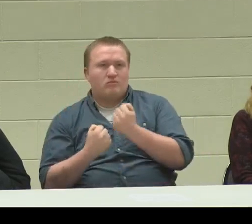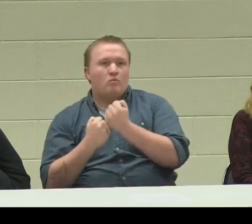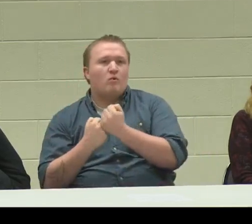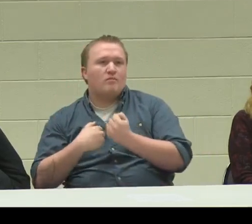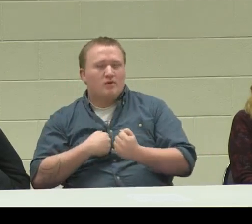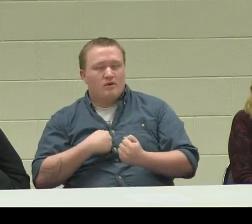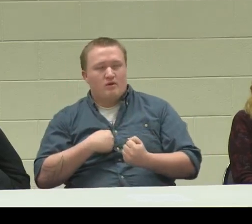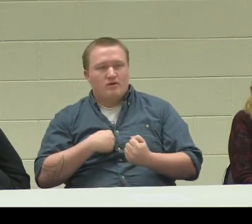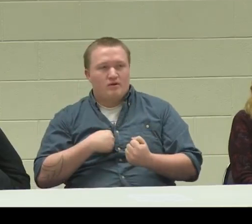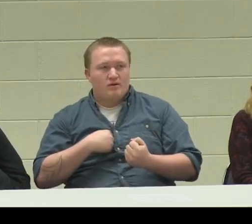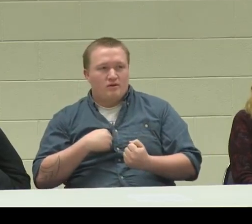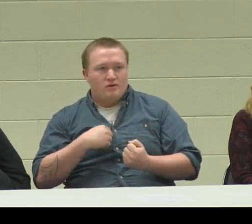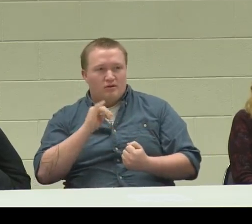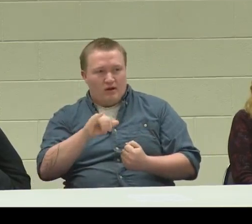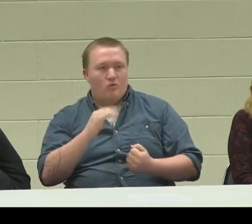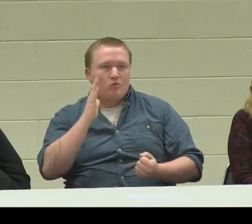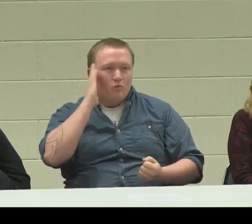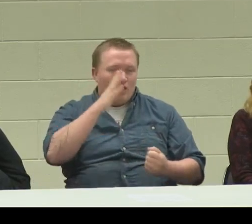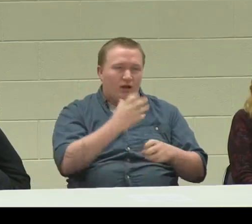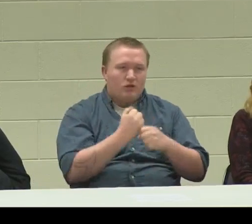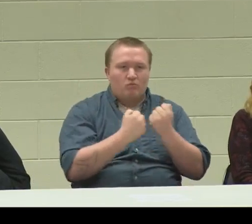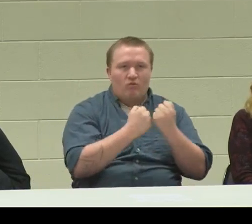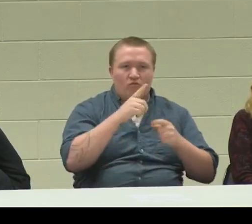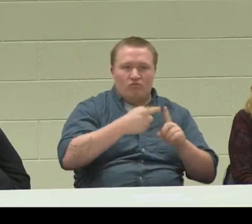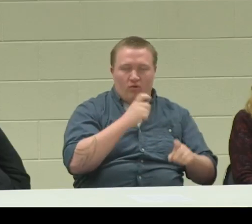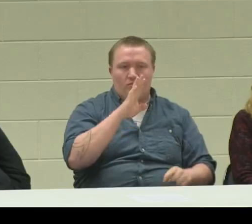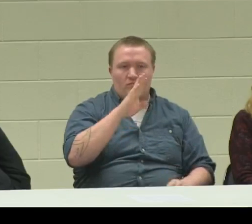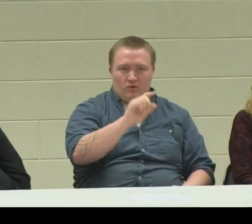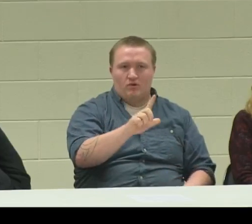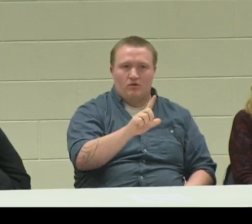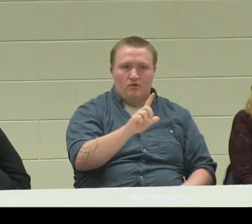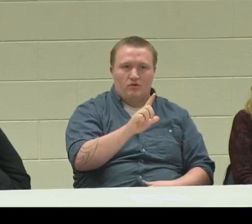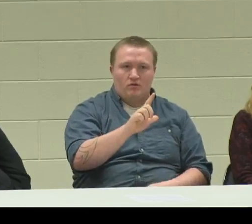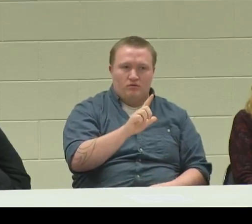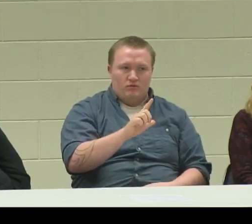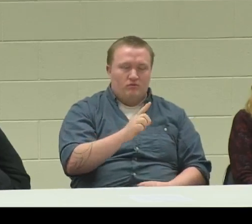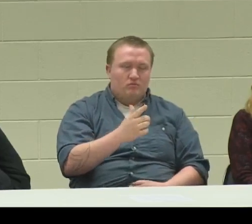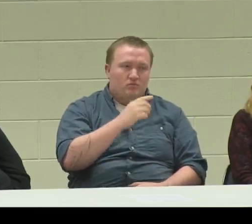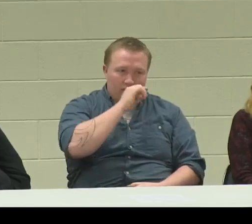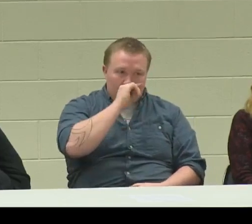My parents supported me, and then the support